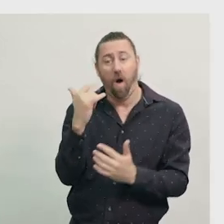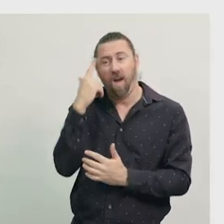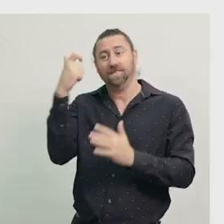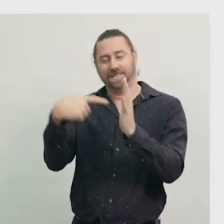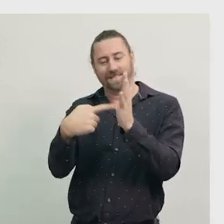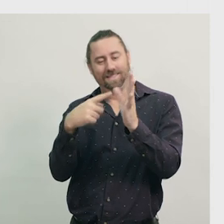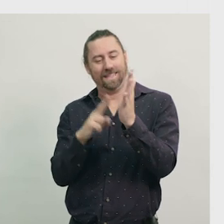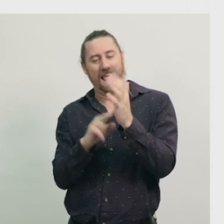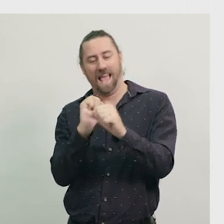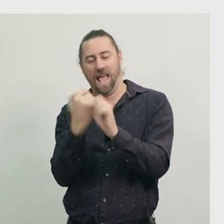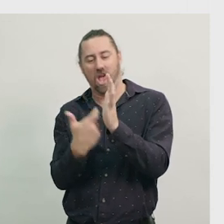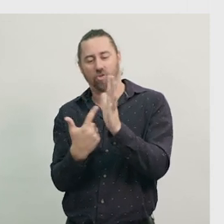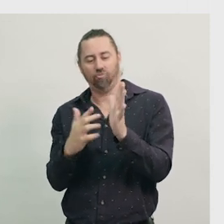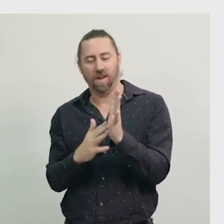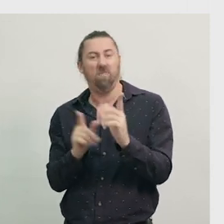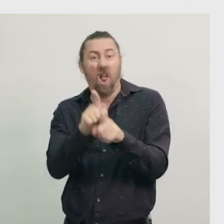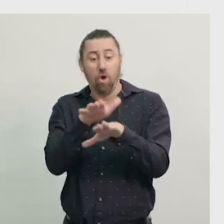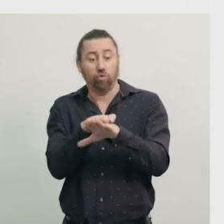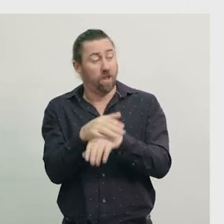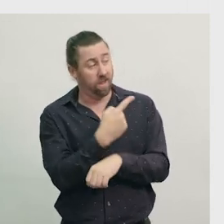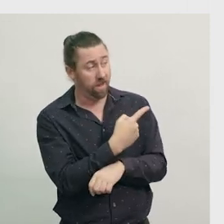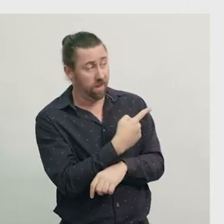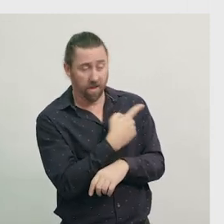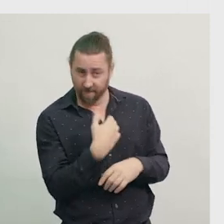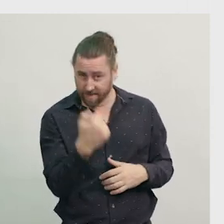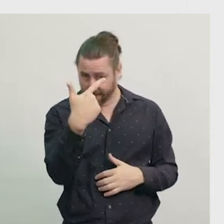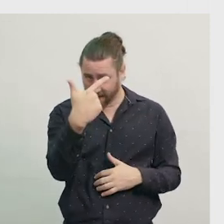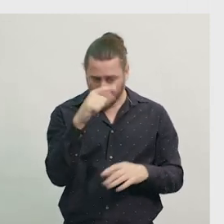Here's the turtle we made earlier. Remember, there were seven pieces.